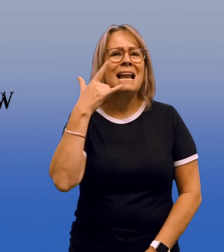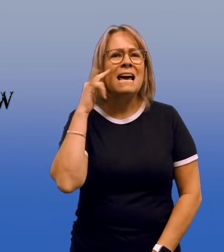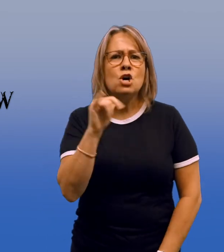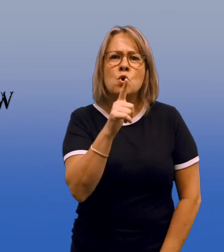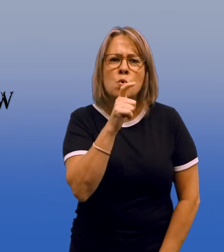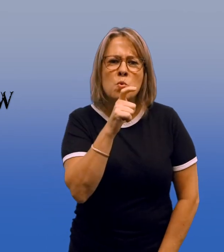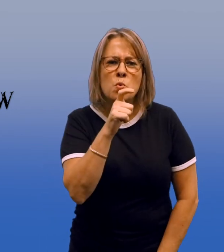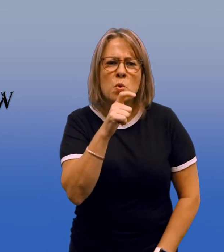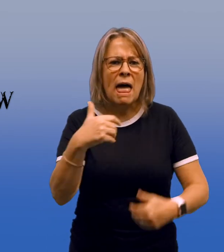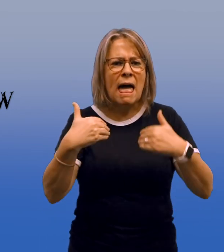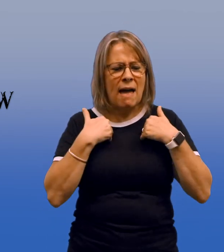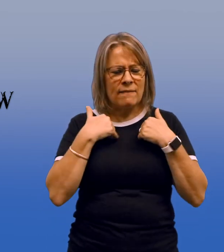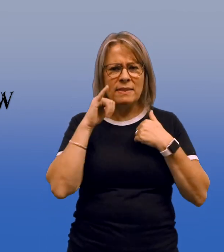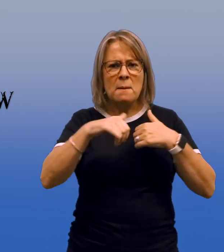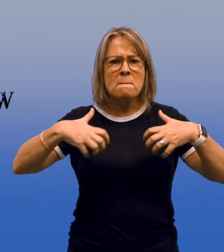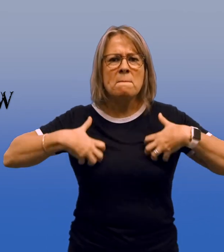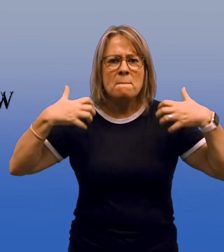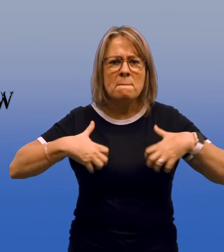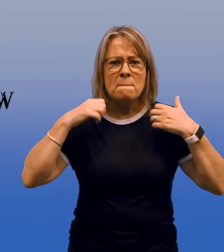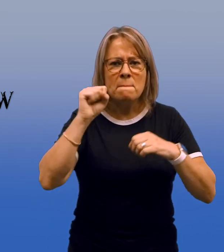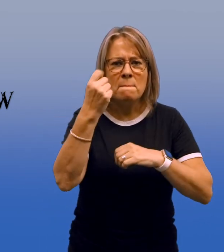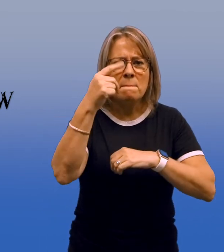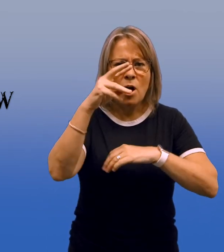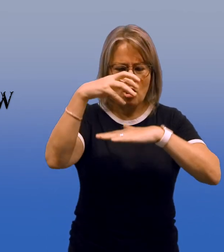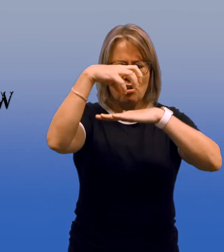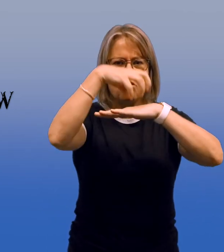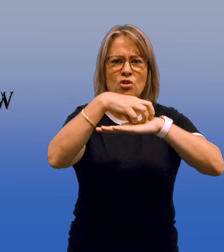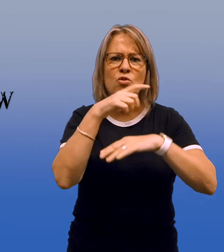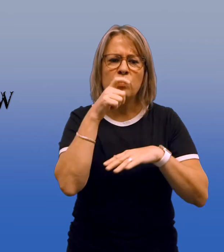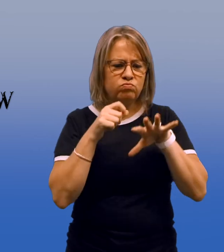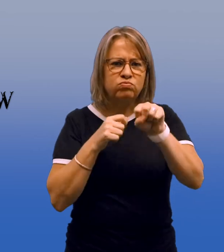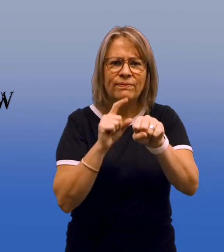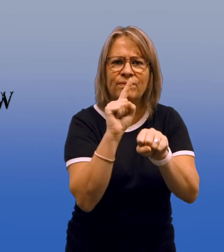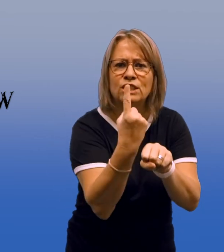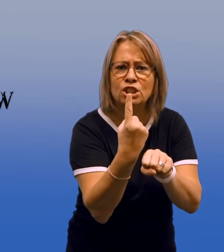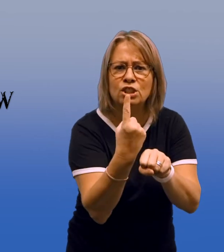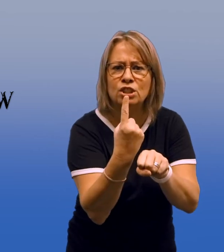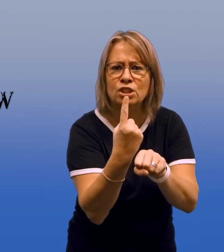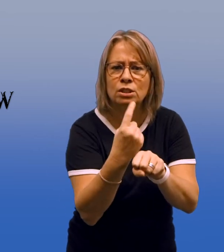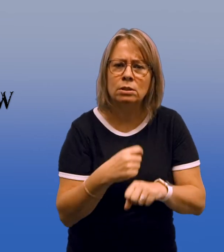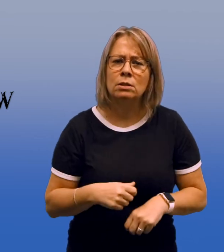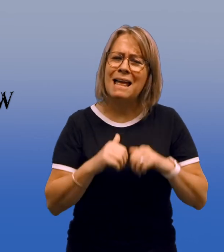Like who had the monkey's paw? Who took possession of it first?